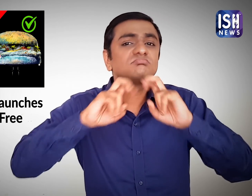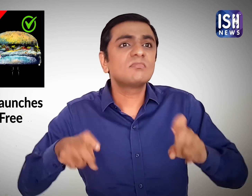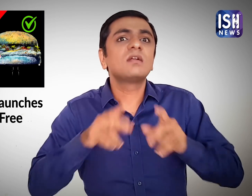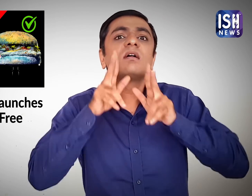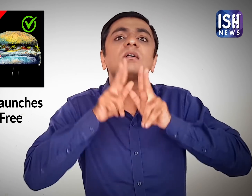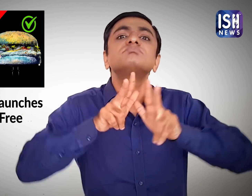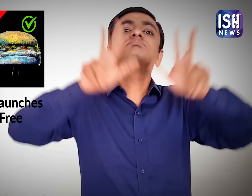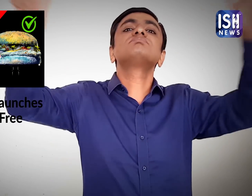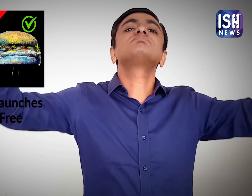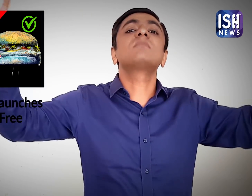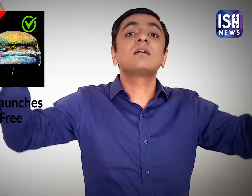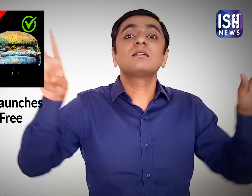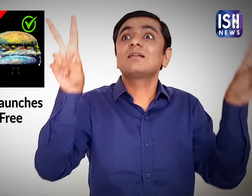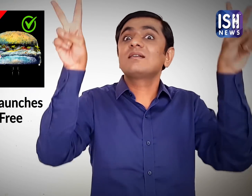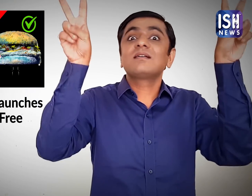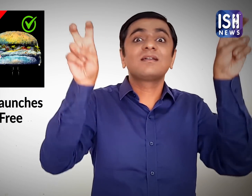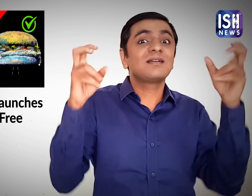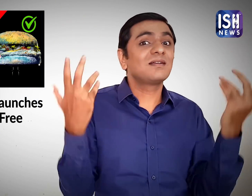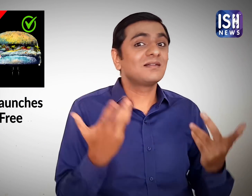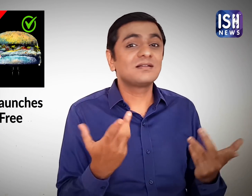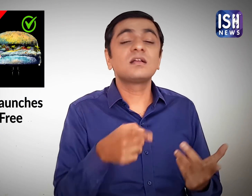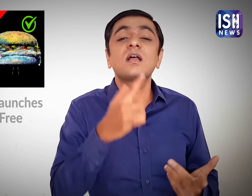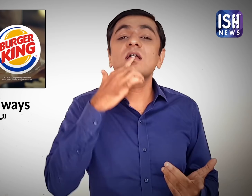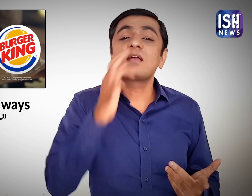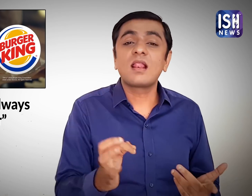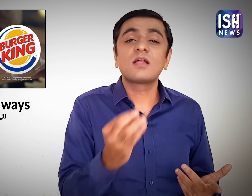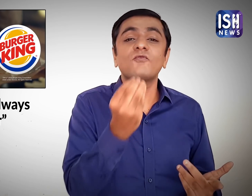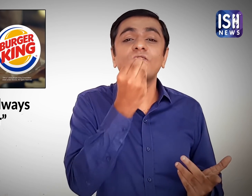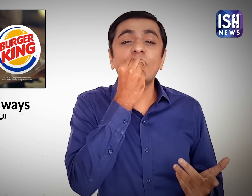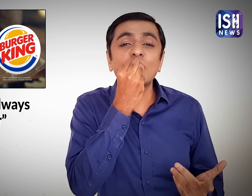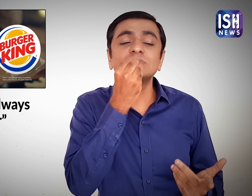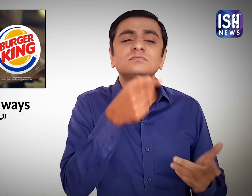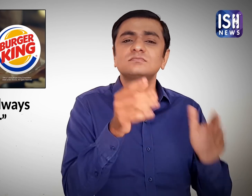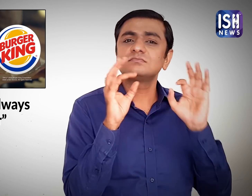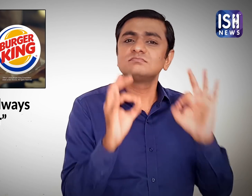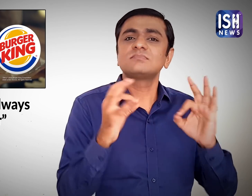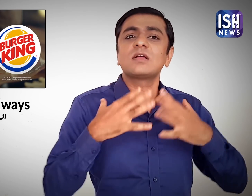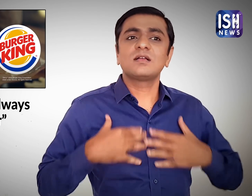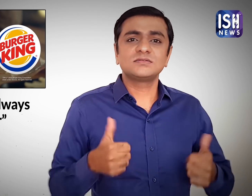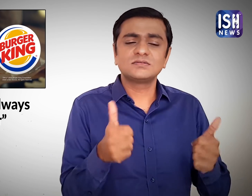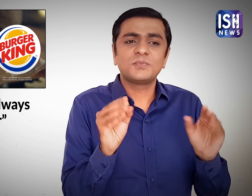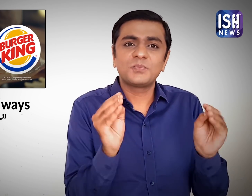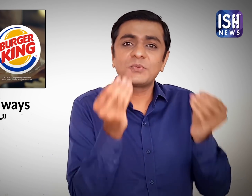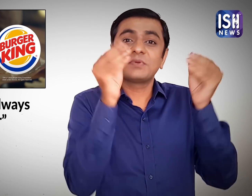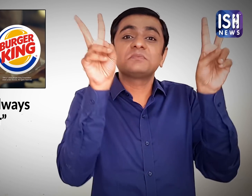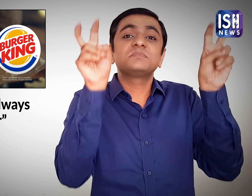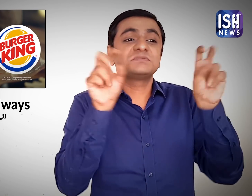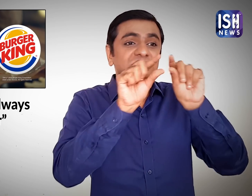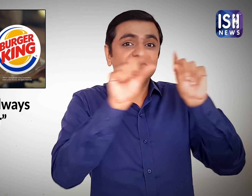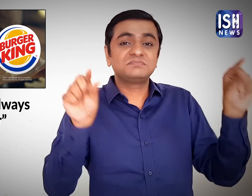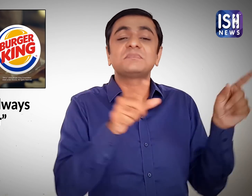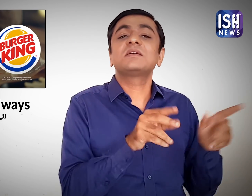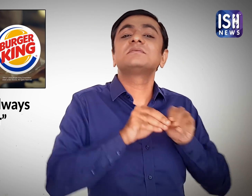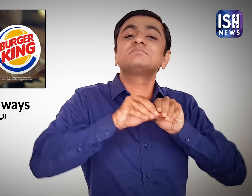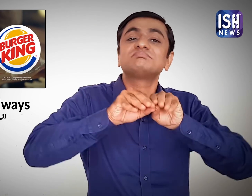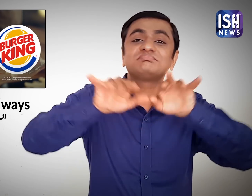They announced it with a tagline "Real food always tastes better"